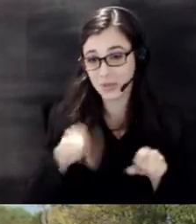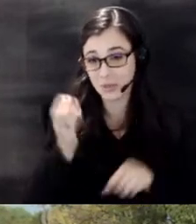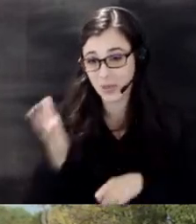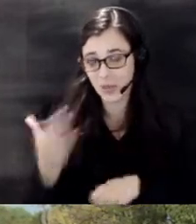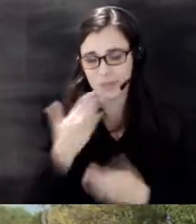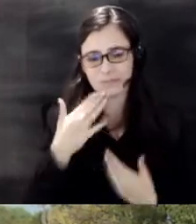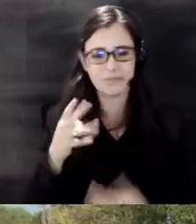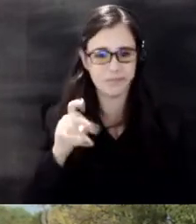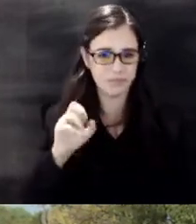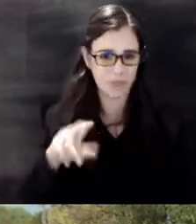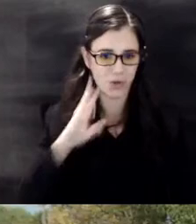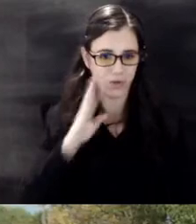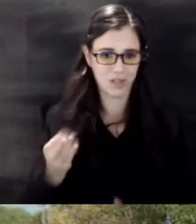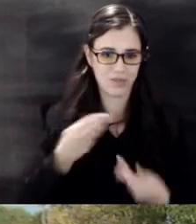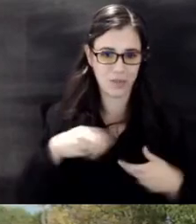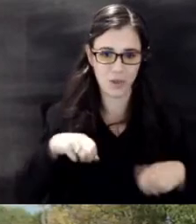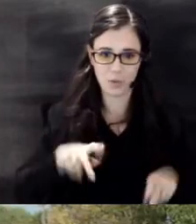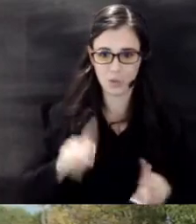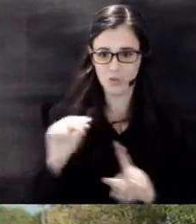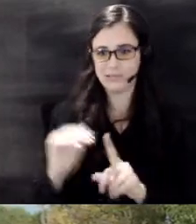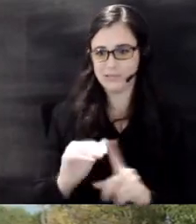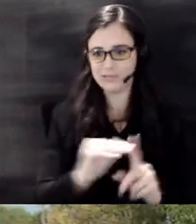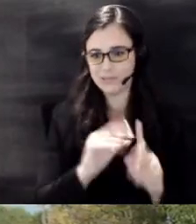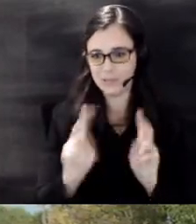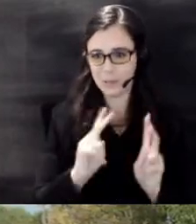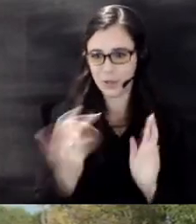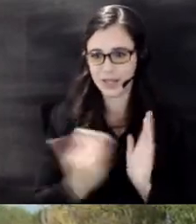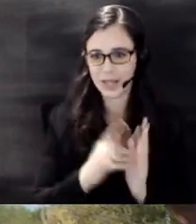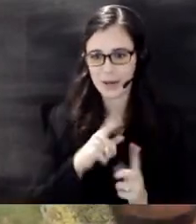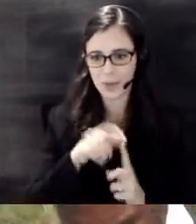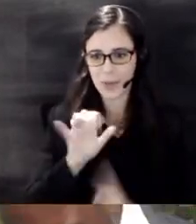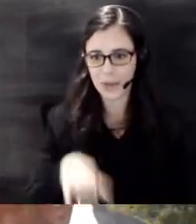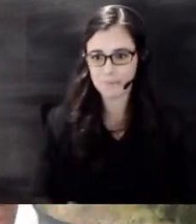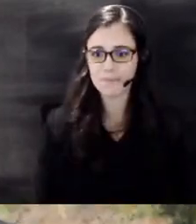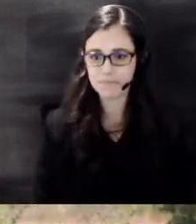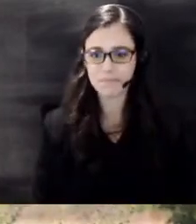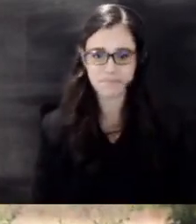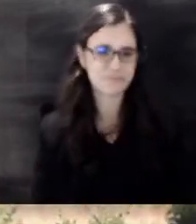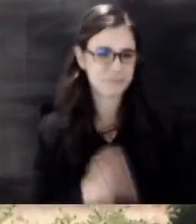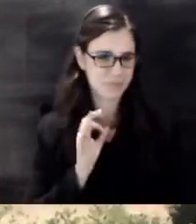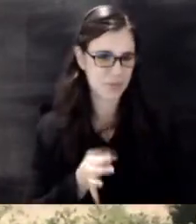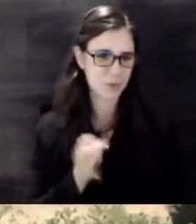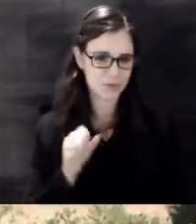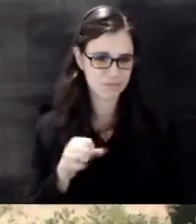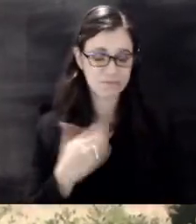giving me a chance to remind folks again about that absolutely and thank you for for all your